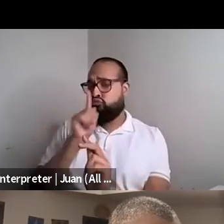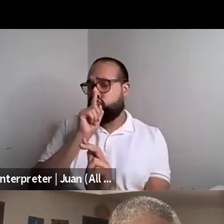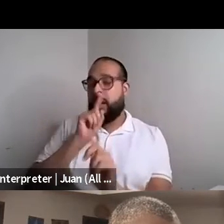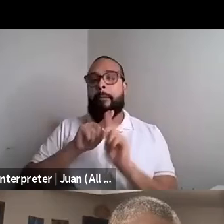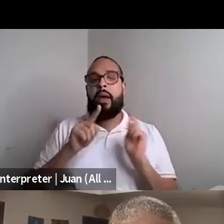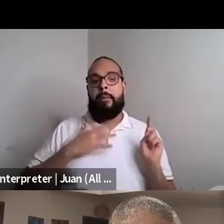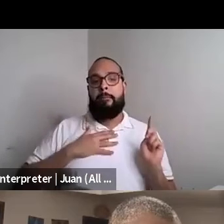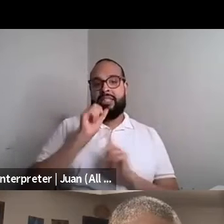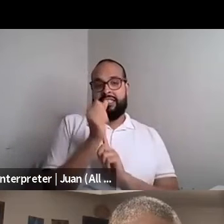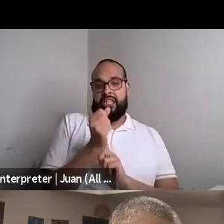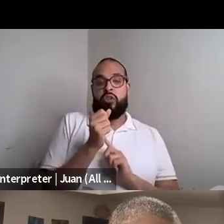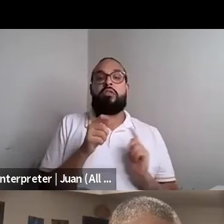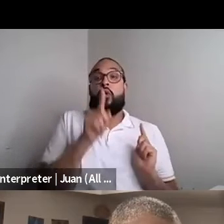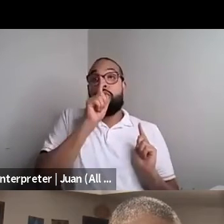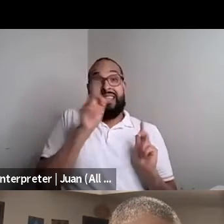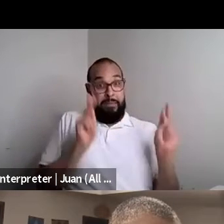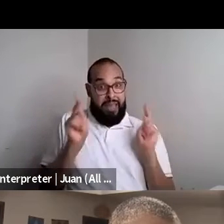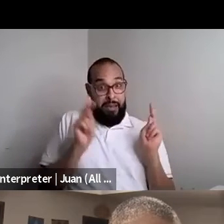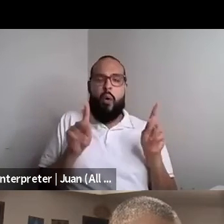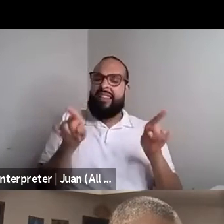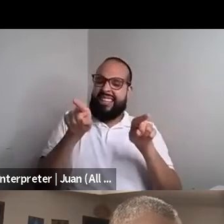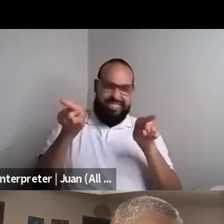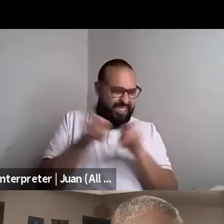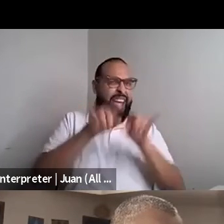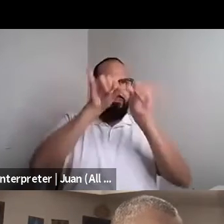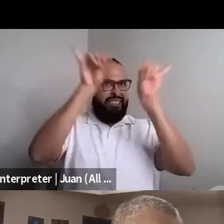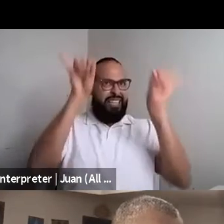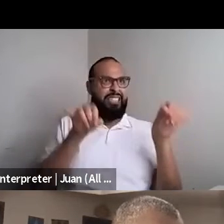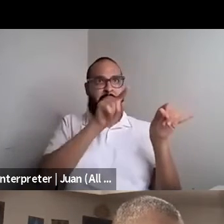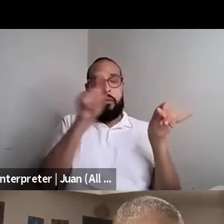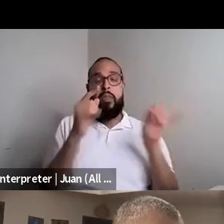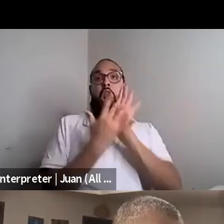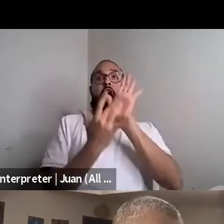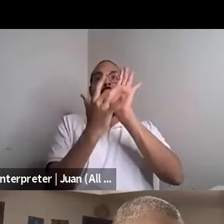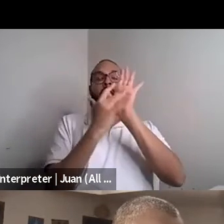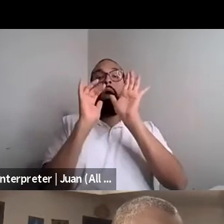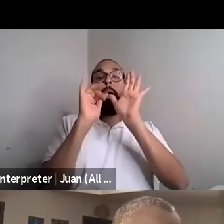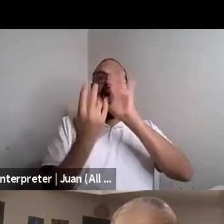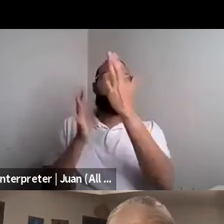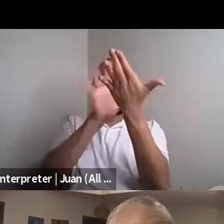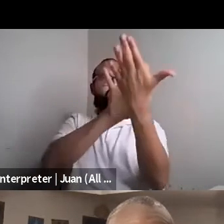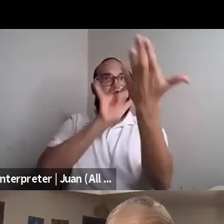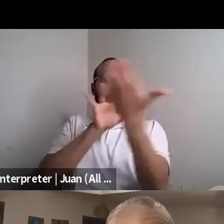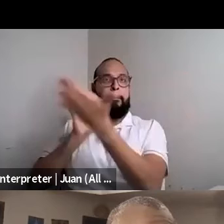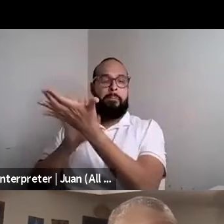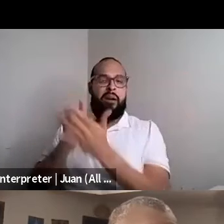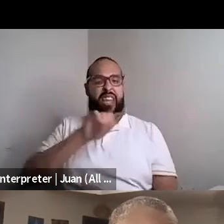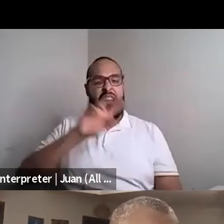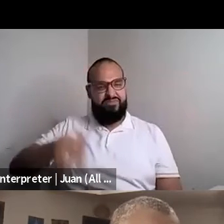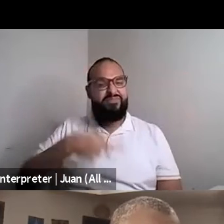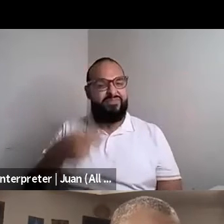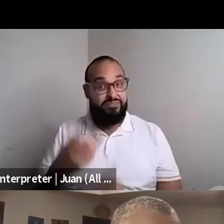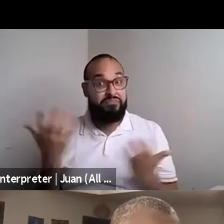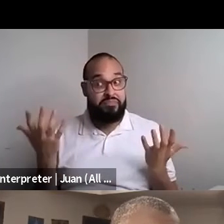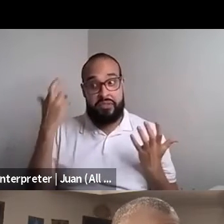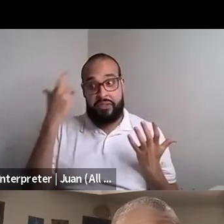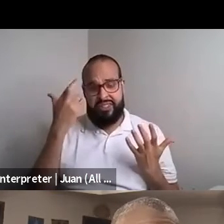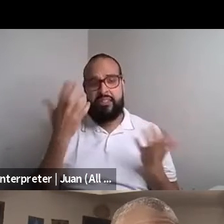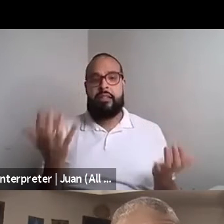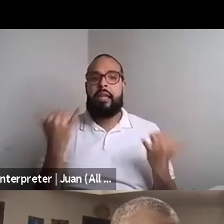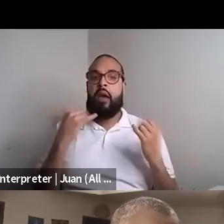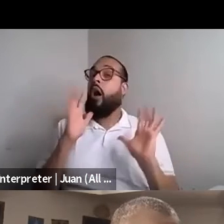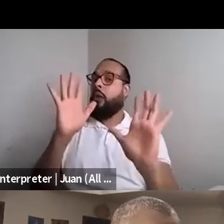Nahshon Anderson: Exploiting the very people in the same institution institutions that have exploited me. It's my turn to exploit them and I'm finding now respectfully I'm finding now that